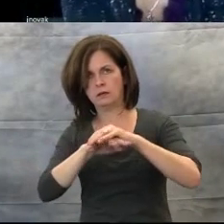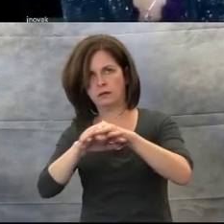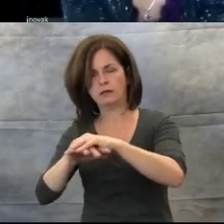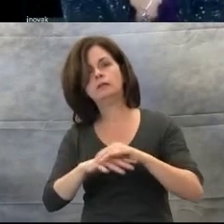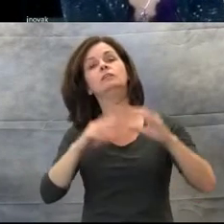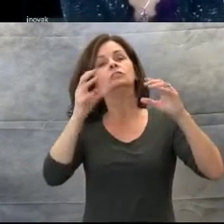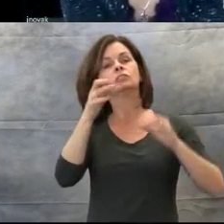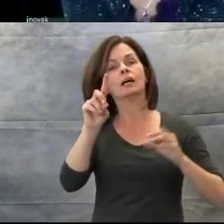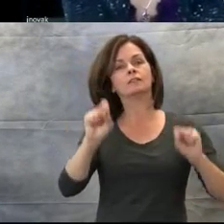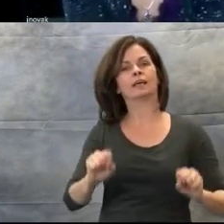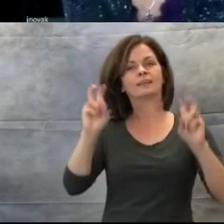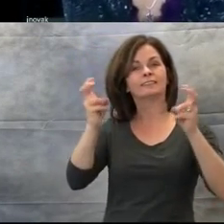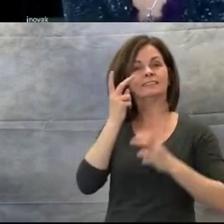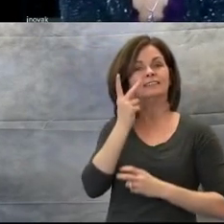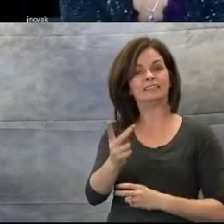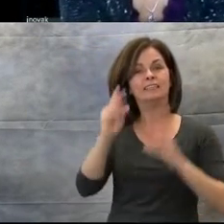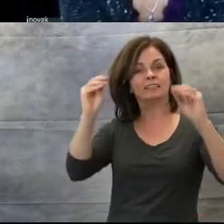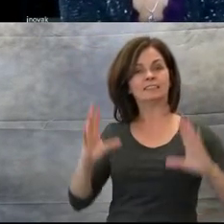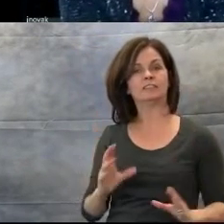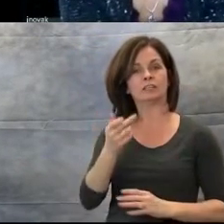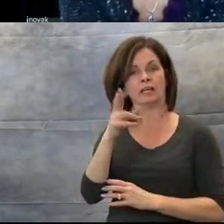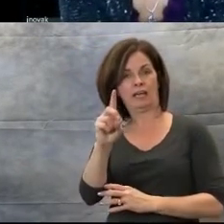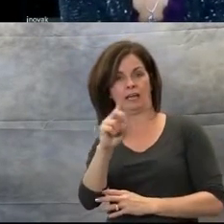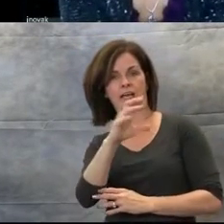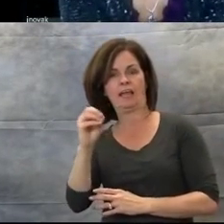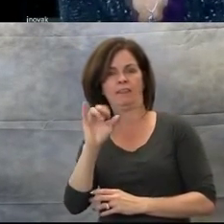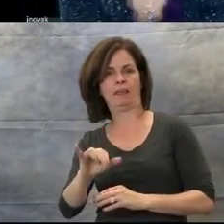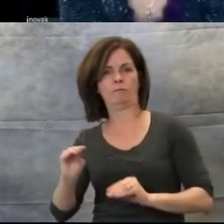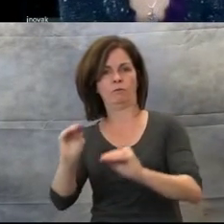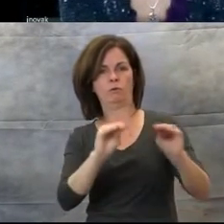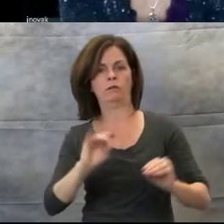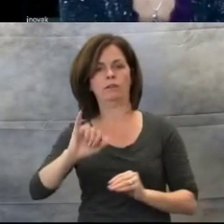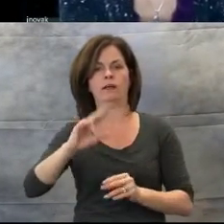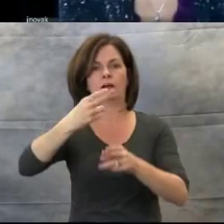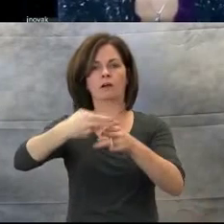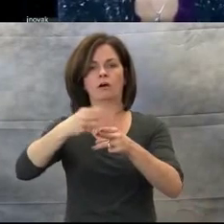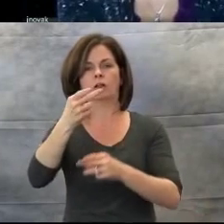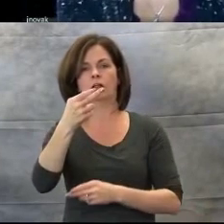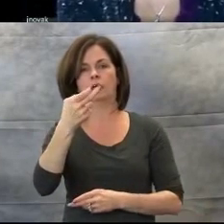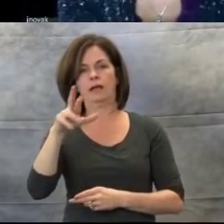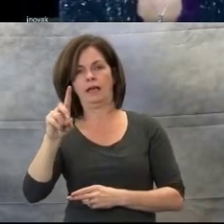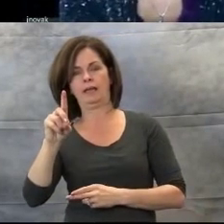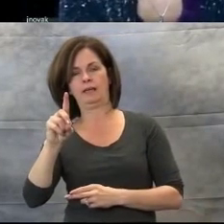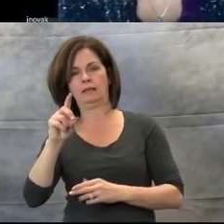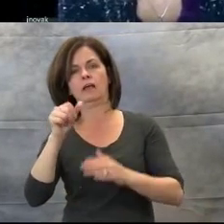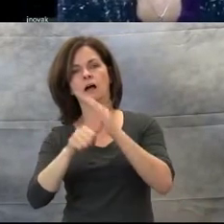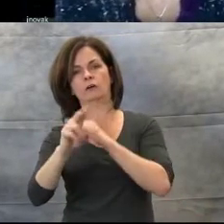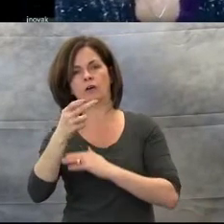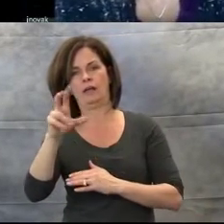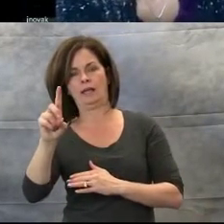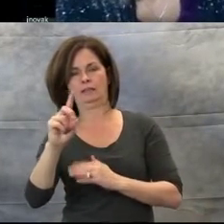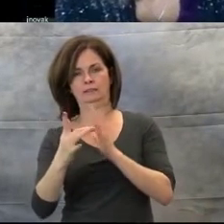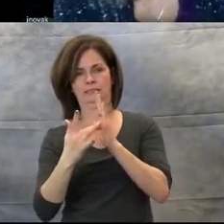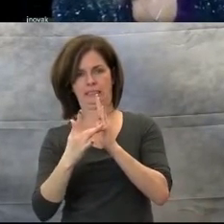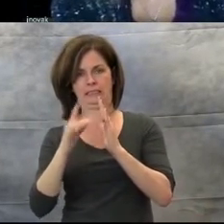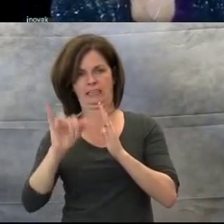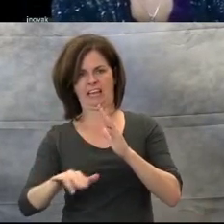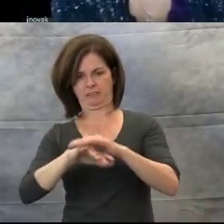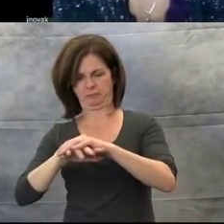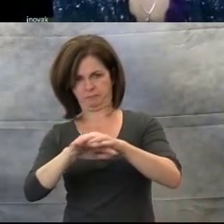the hand-under-hand technique. All of these are ways that music can be used